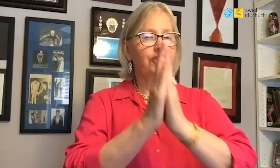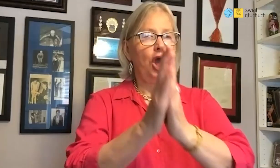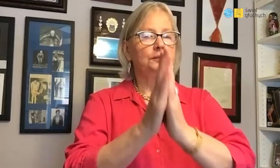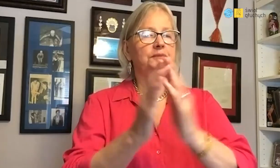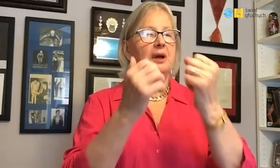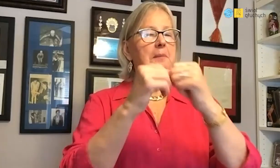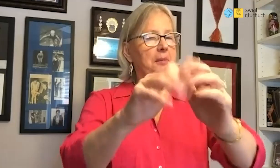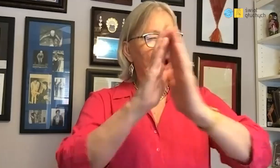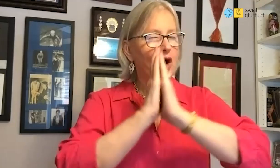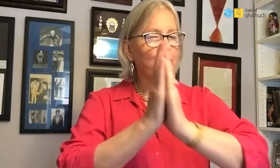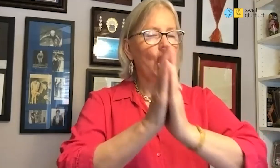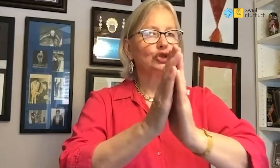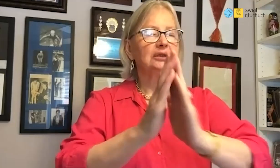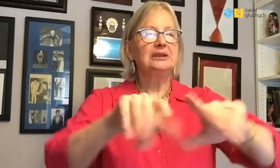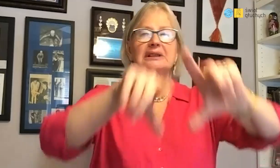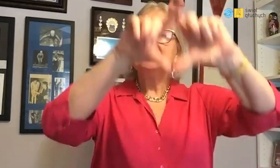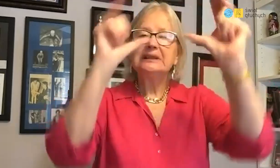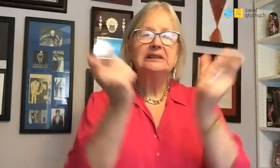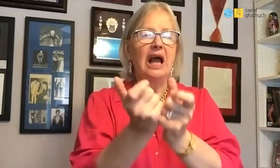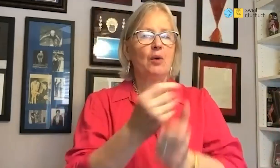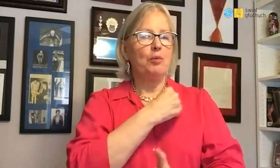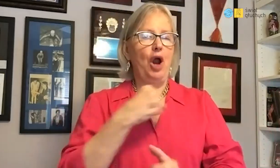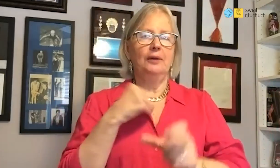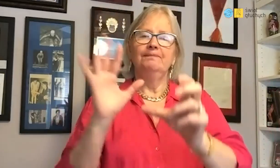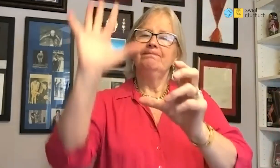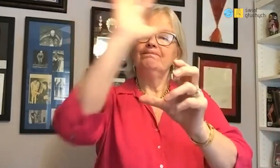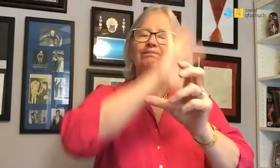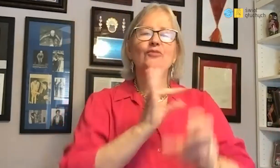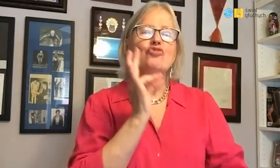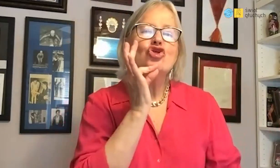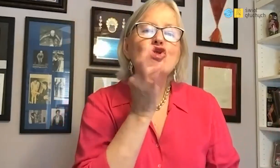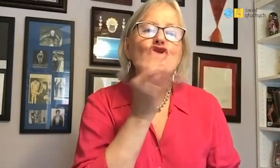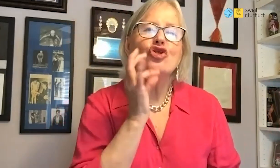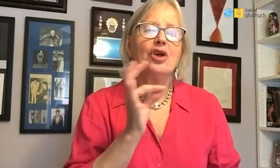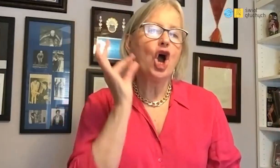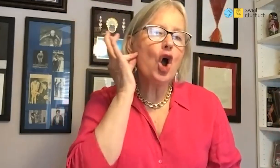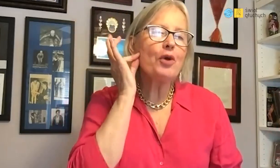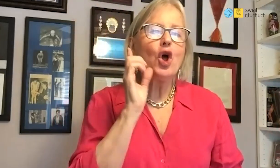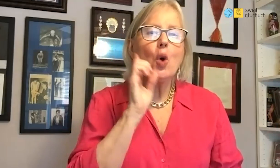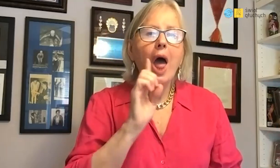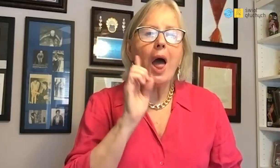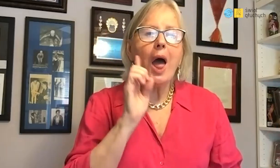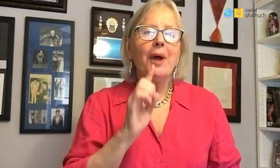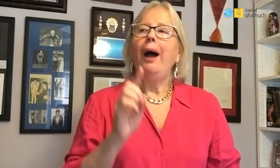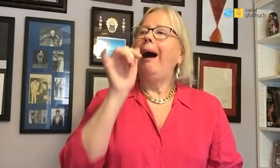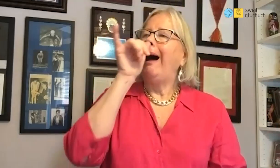I am asking you, young people all over Poland, boys and girls,